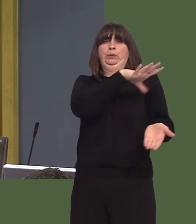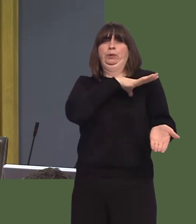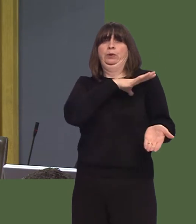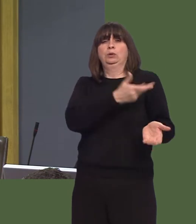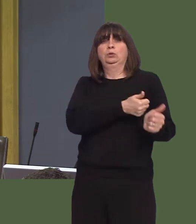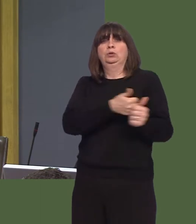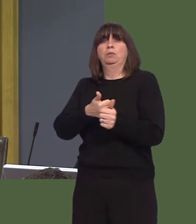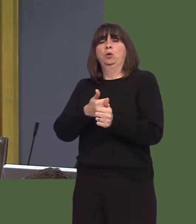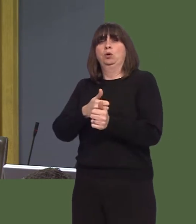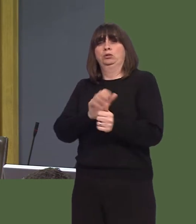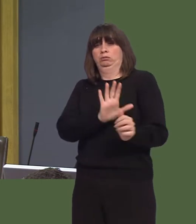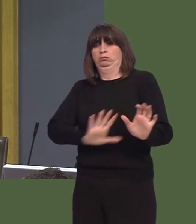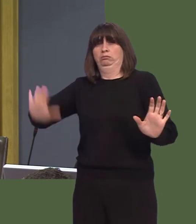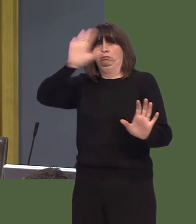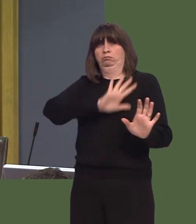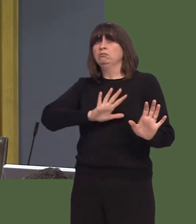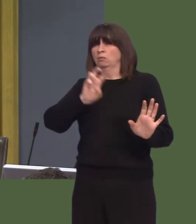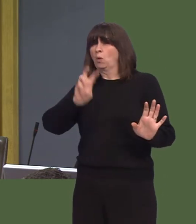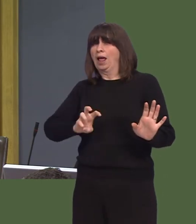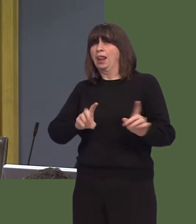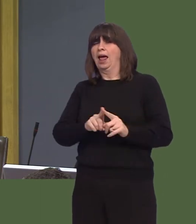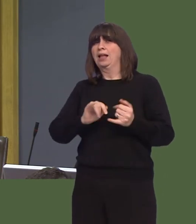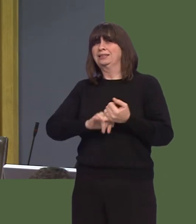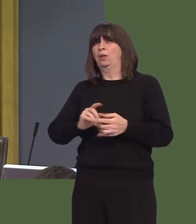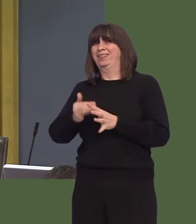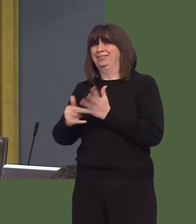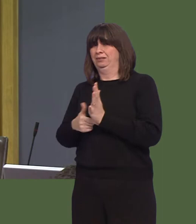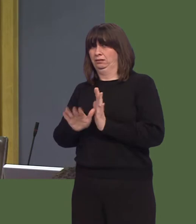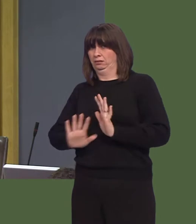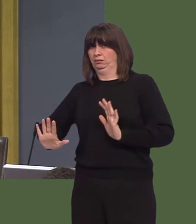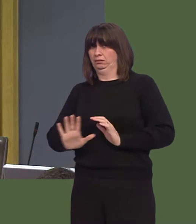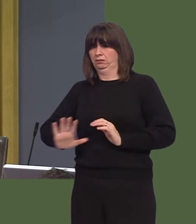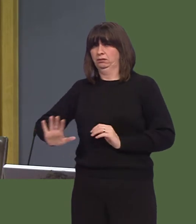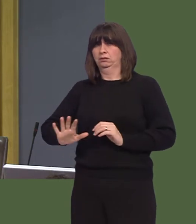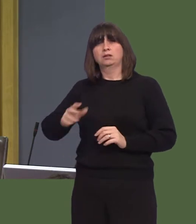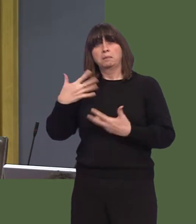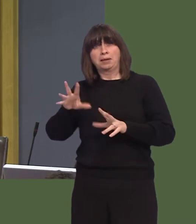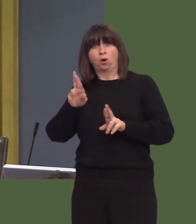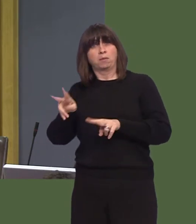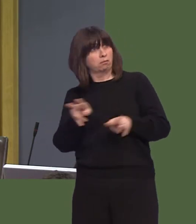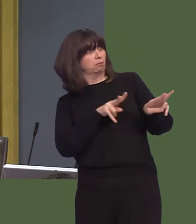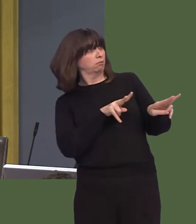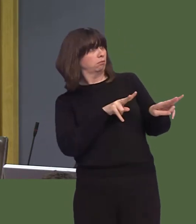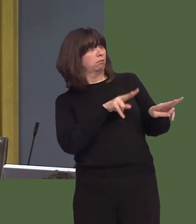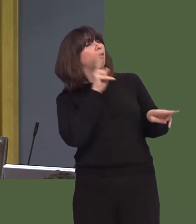in the south-east and aross the country. And I very much hope that the Welsh Government has looked at the Irish models for support,